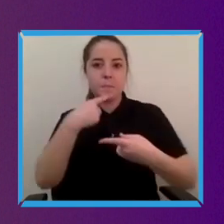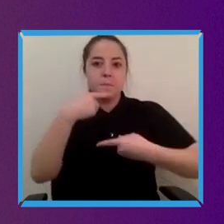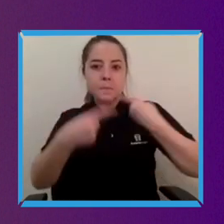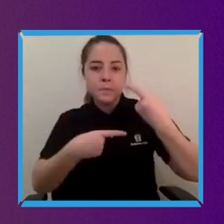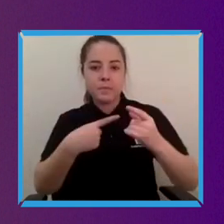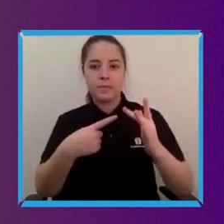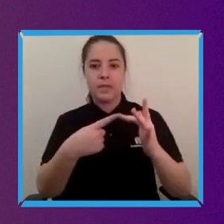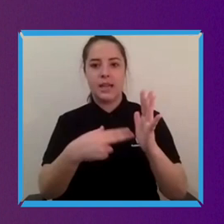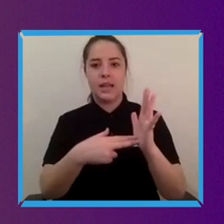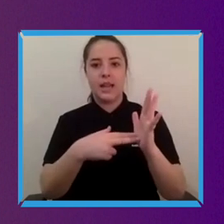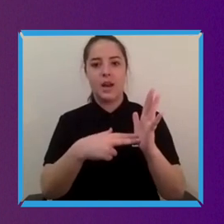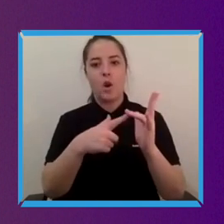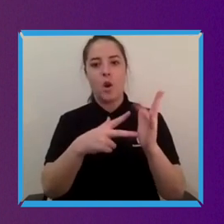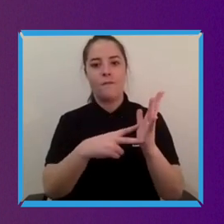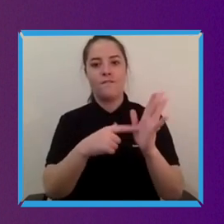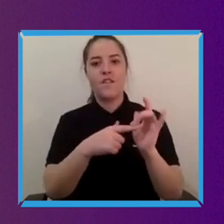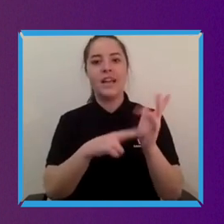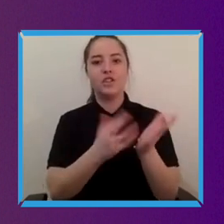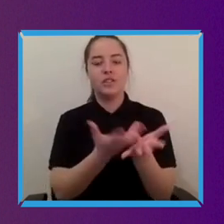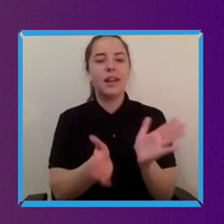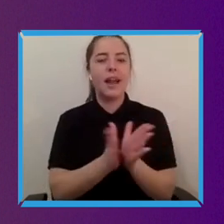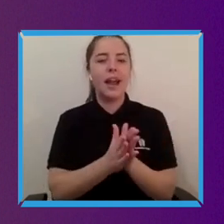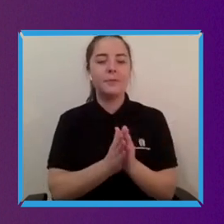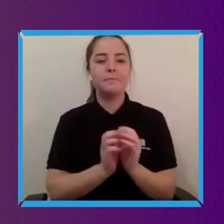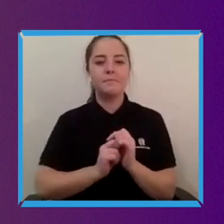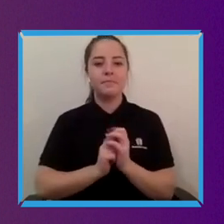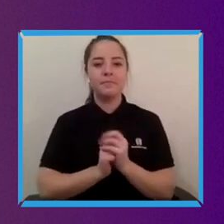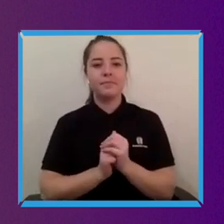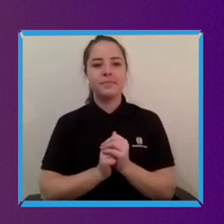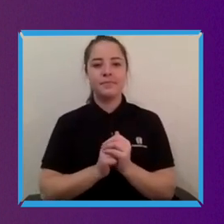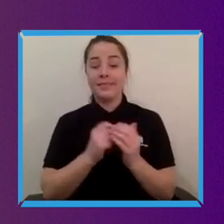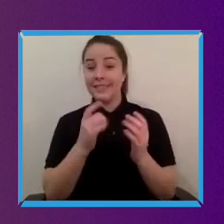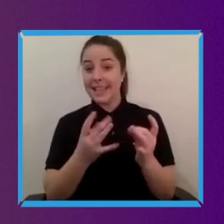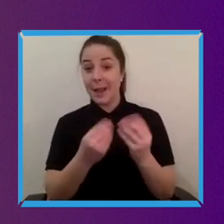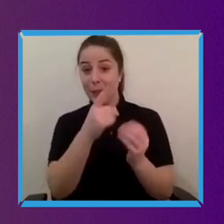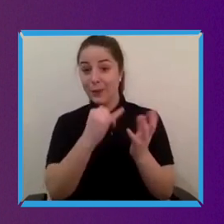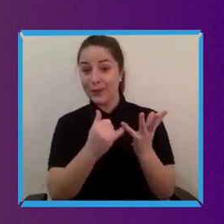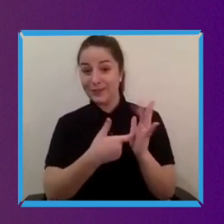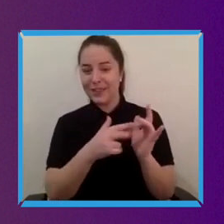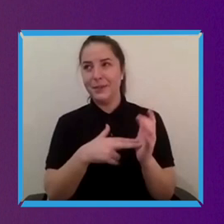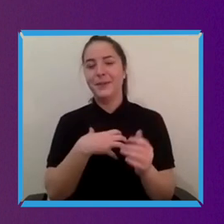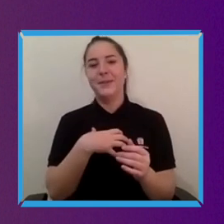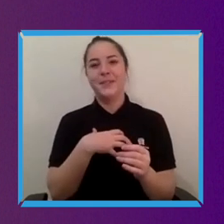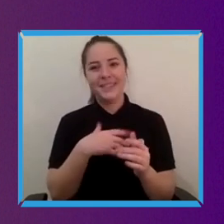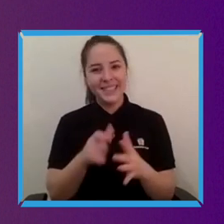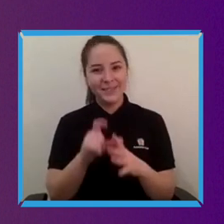Let's start with you Srin. Oh that's a good one. Look to me the the the remarkable thing is that